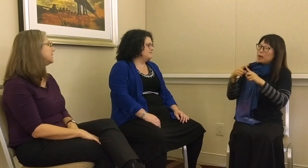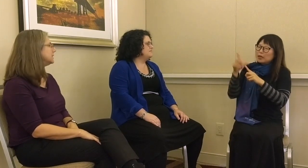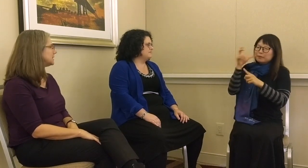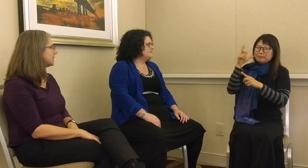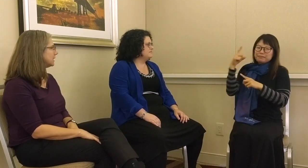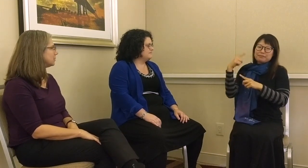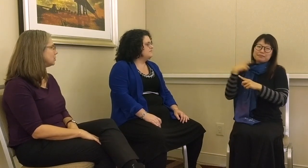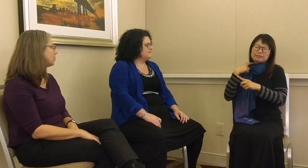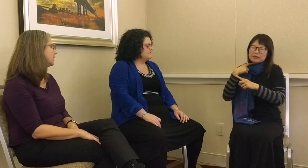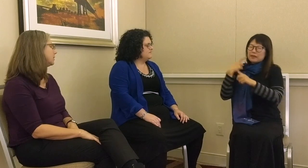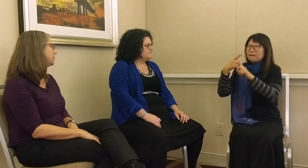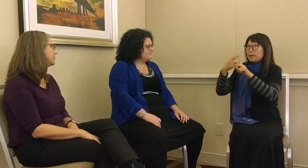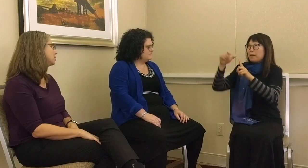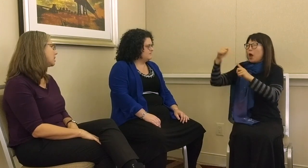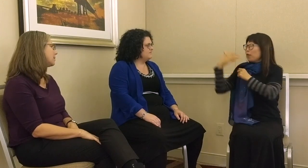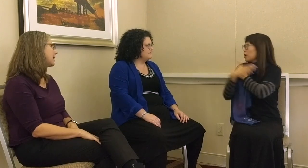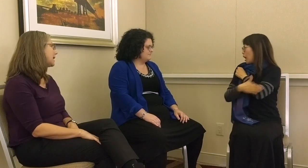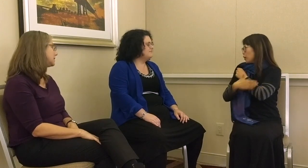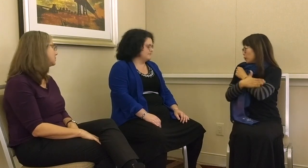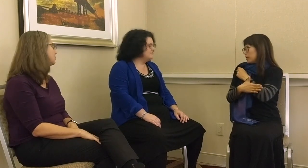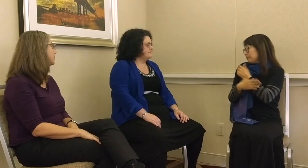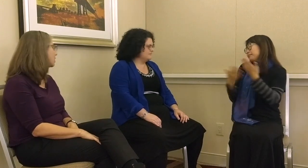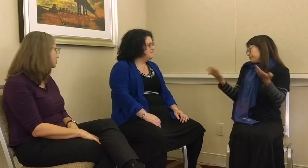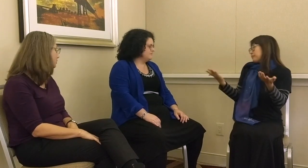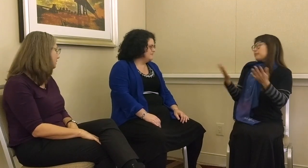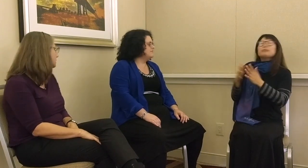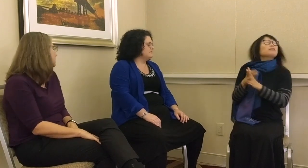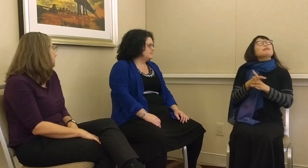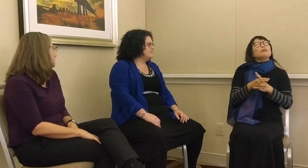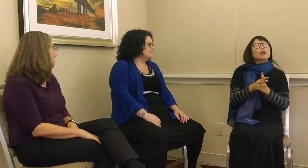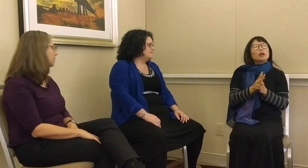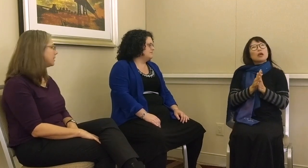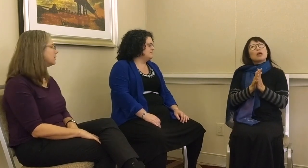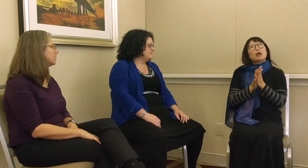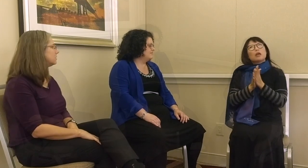sign language. Hearing people talk about accents from other countries – parallel idea.